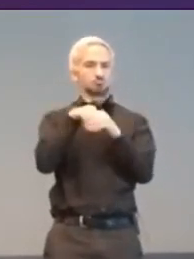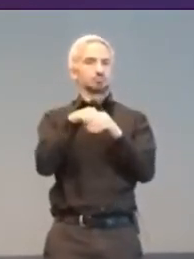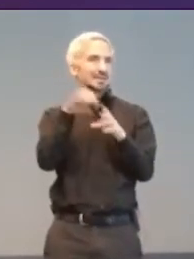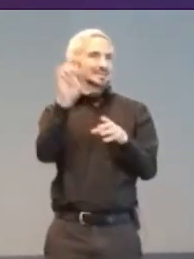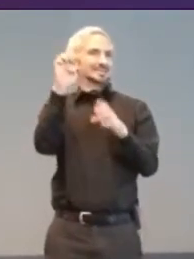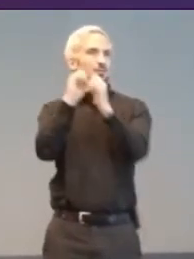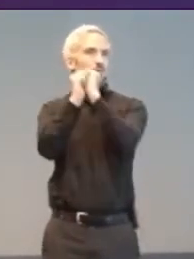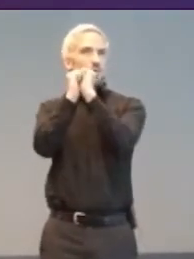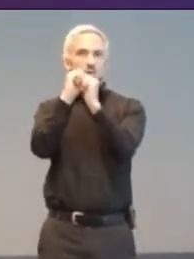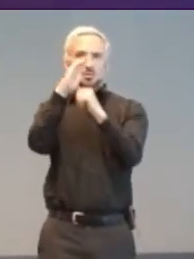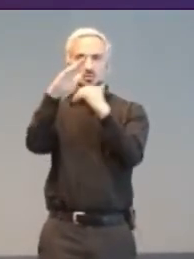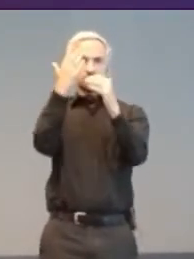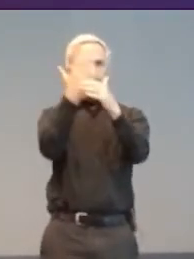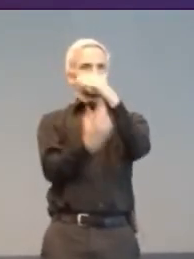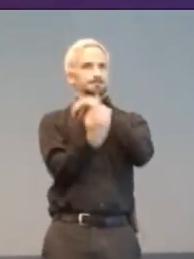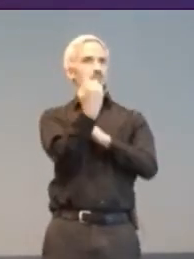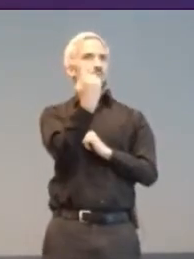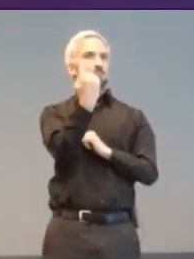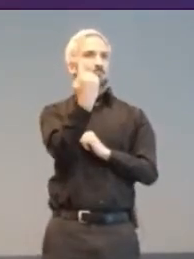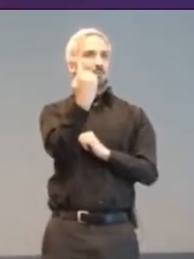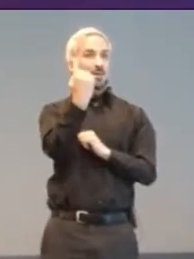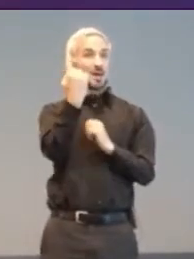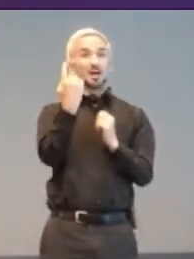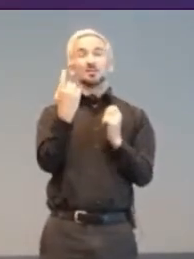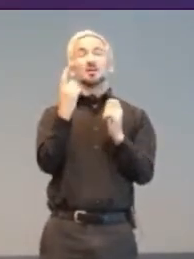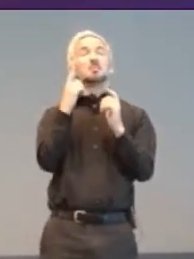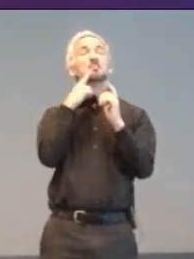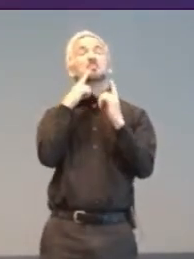And finally, unifying this all, is the importance of trying to